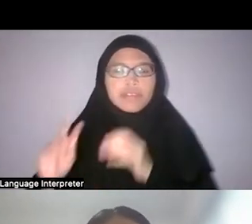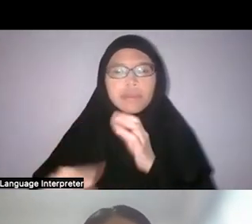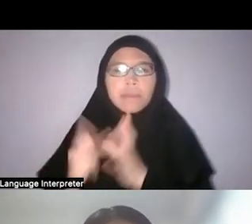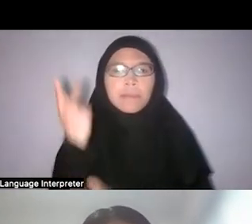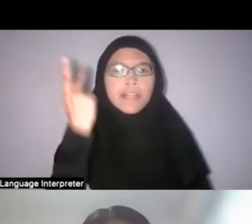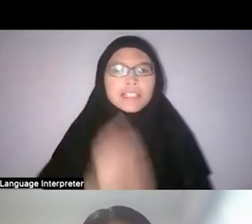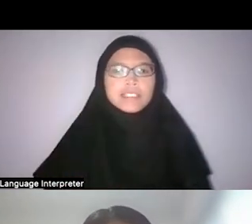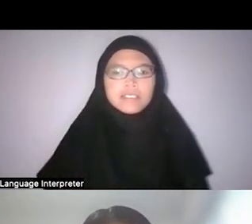Faris: Thank you, thank you.